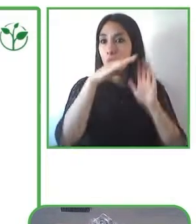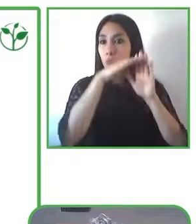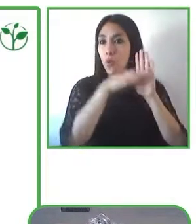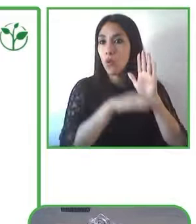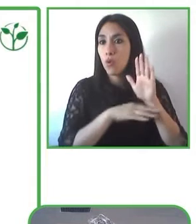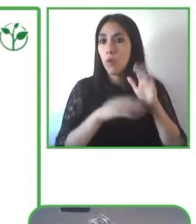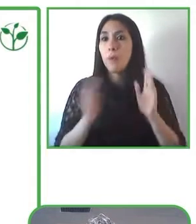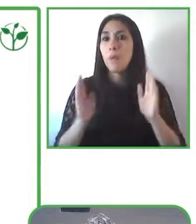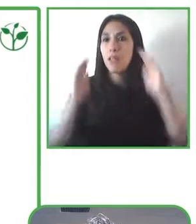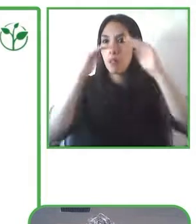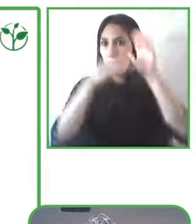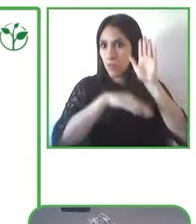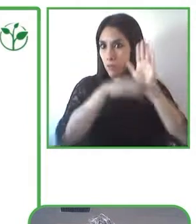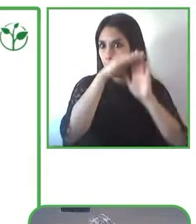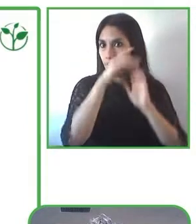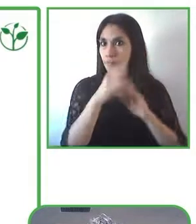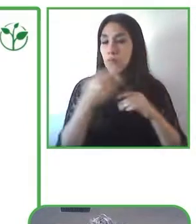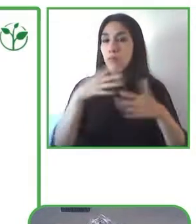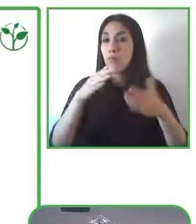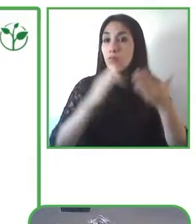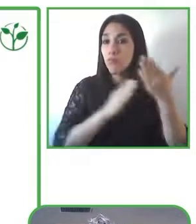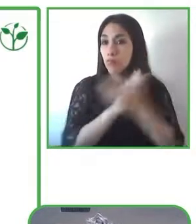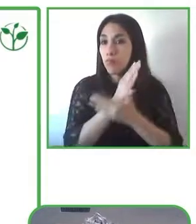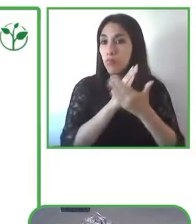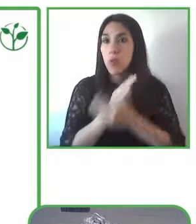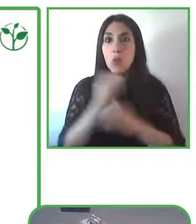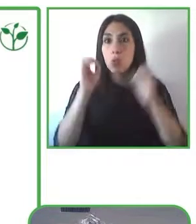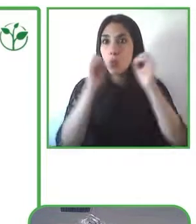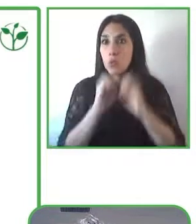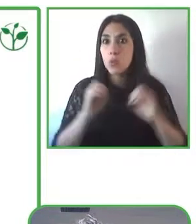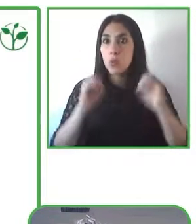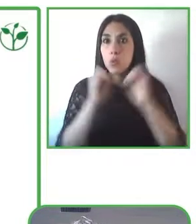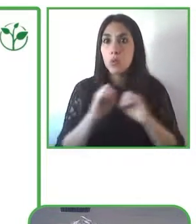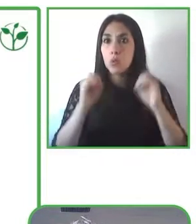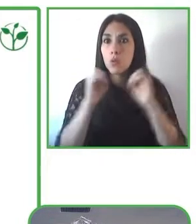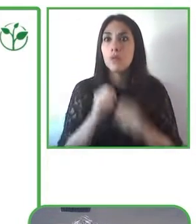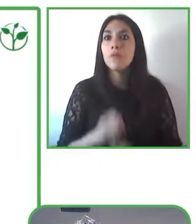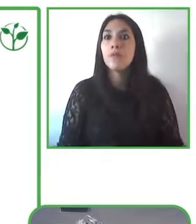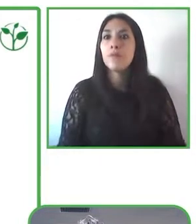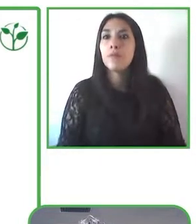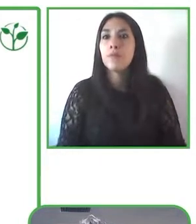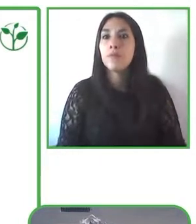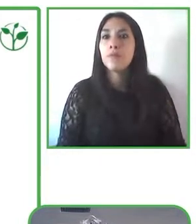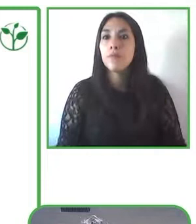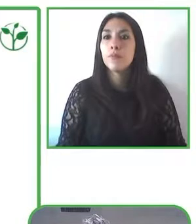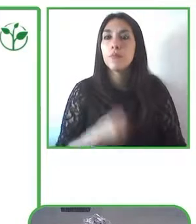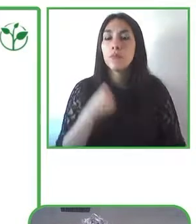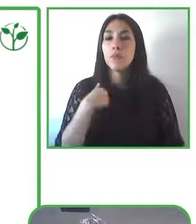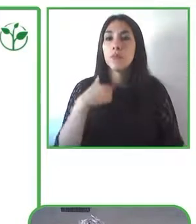that between eight and twelve percent would comply with the basic accessibility and also eight